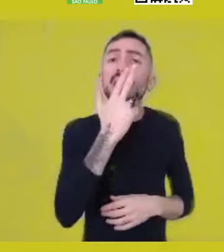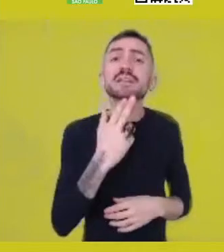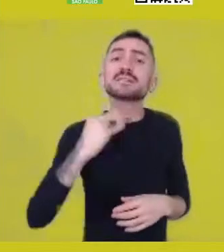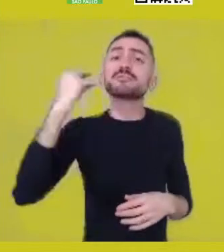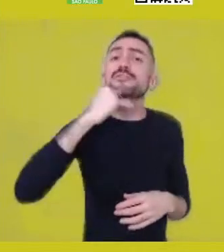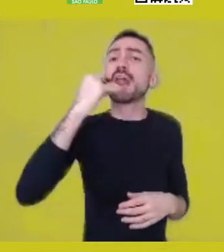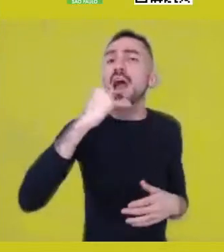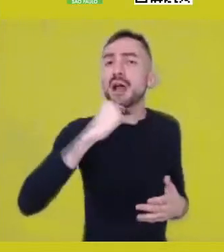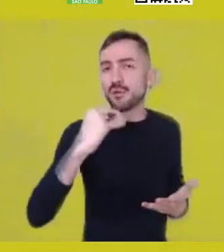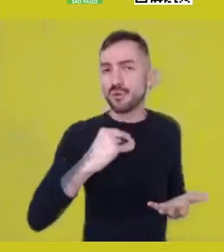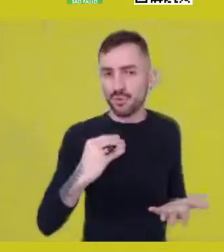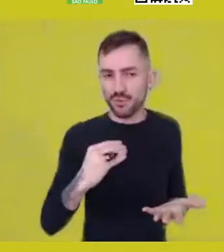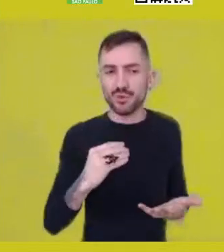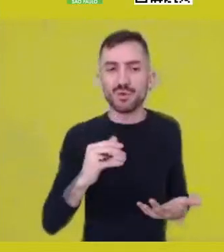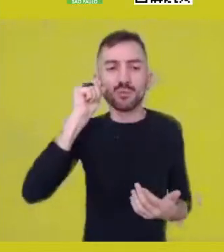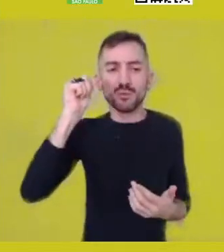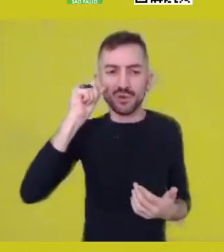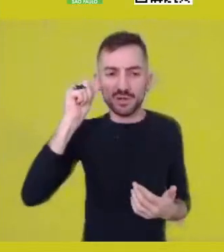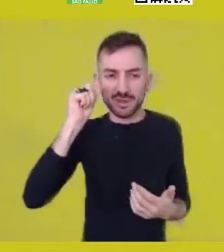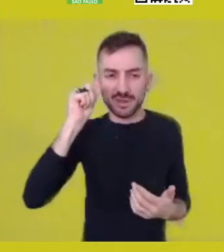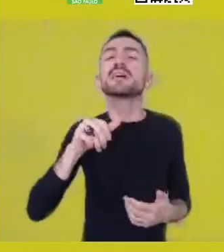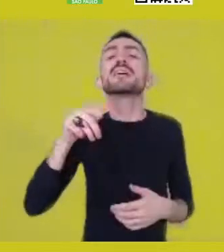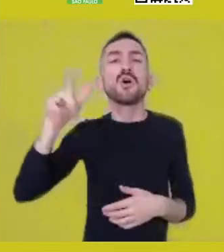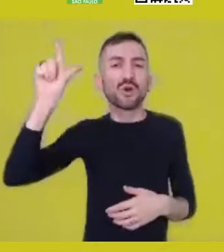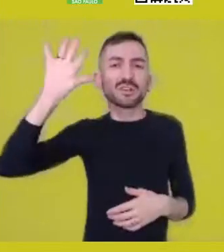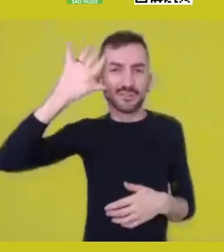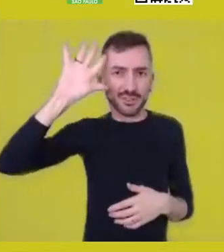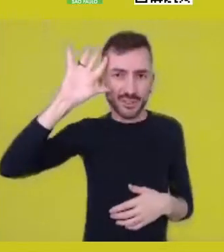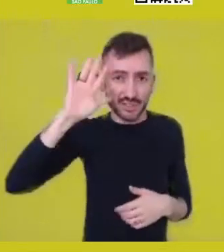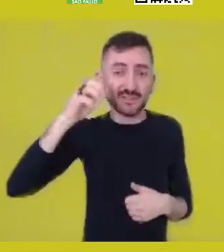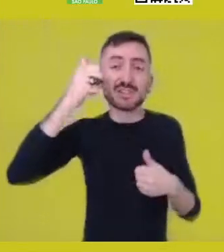As philosopher Marimba Ani says, in order to give strength,